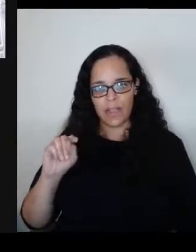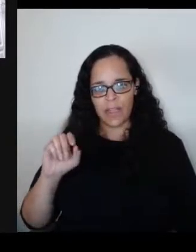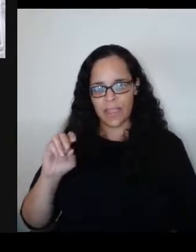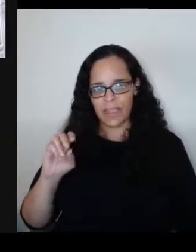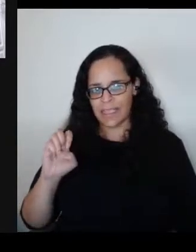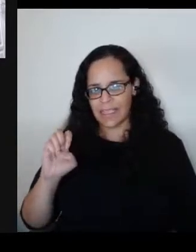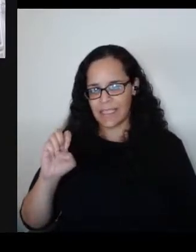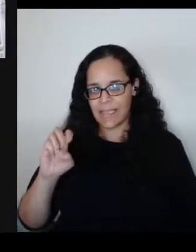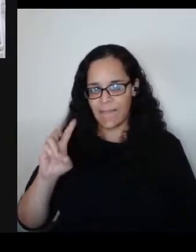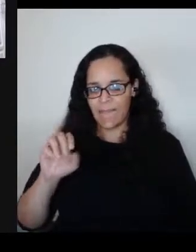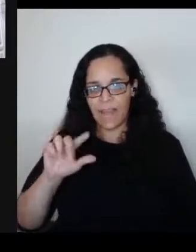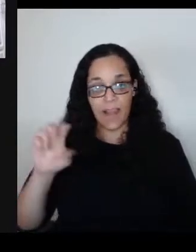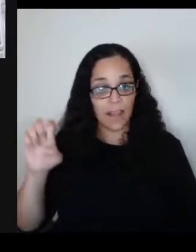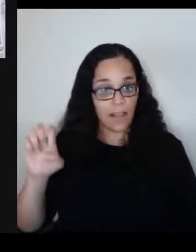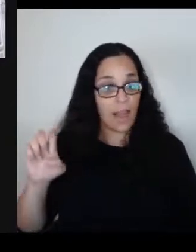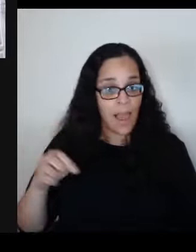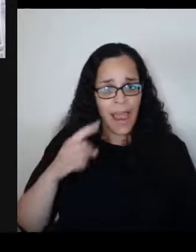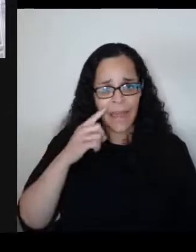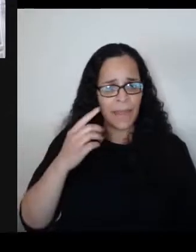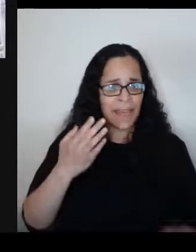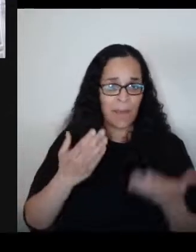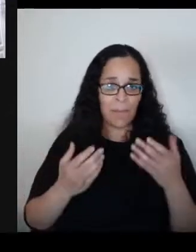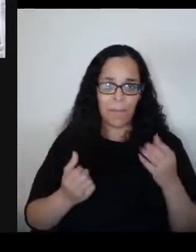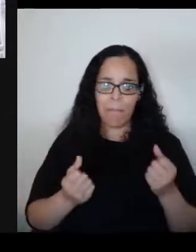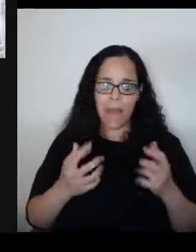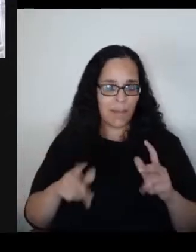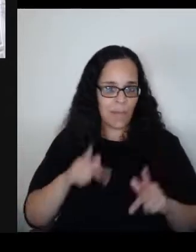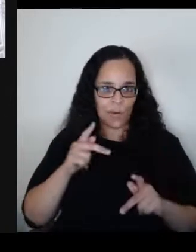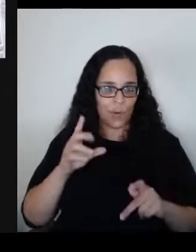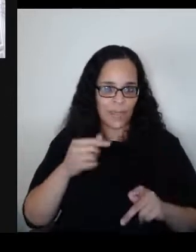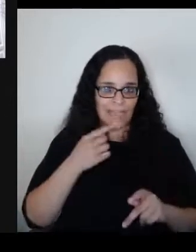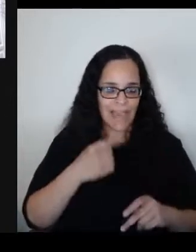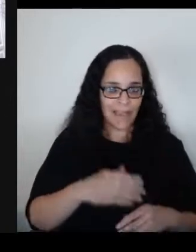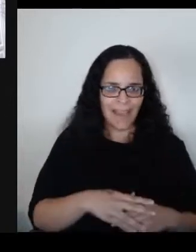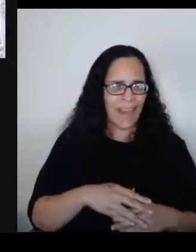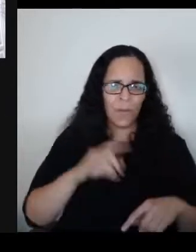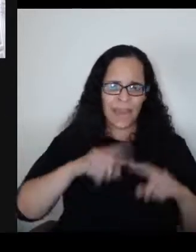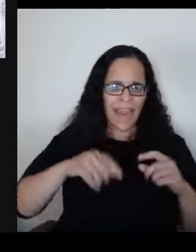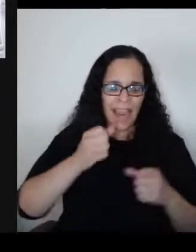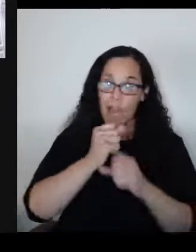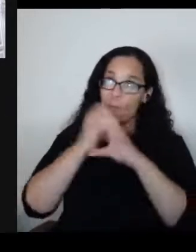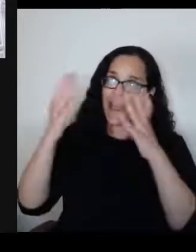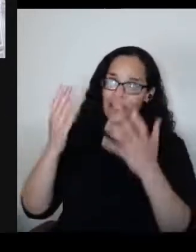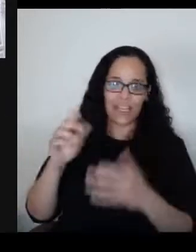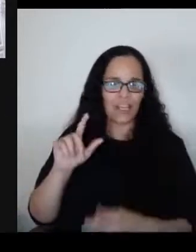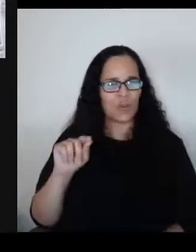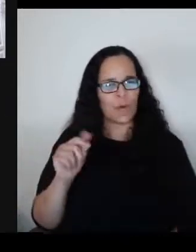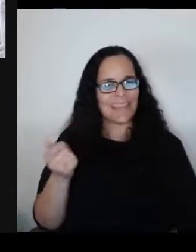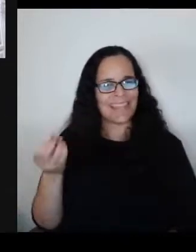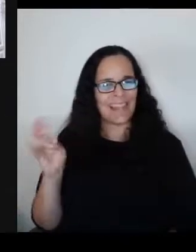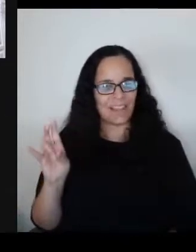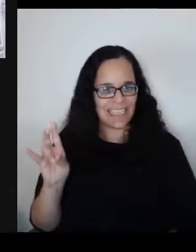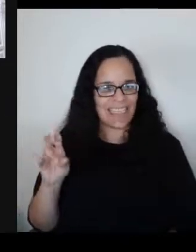we could never have imagined in 2017, in America, seeing a bunch of white supremacists marching without shame,